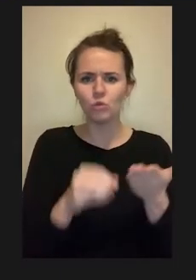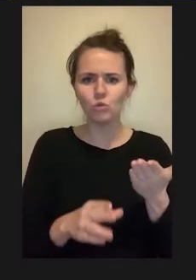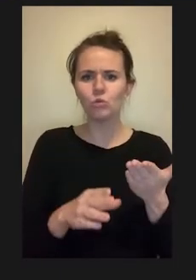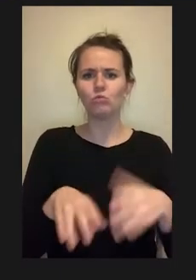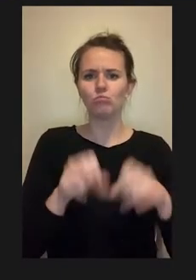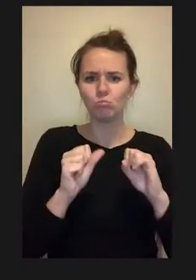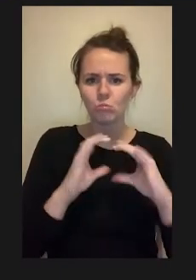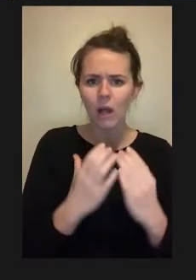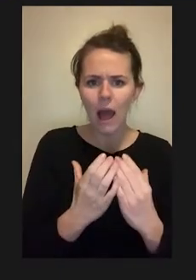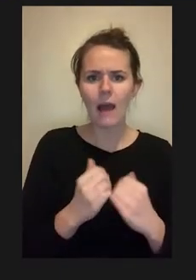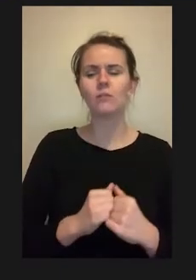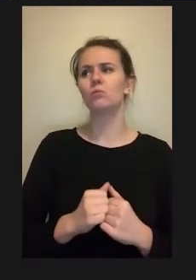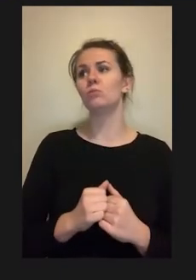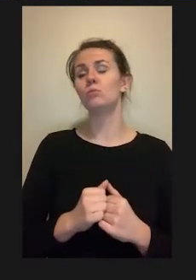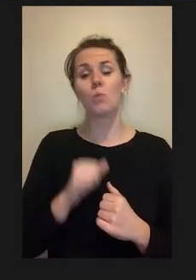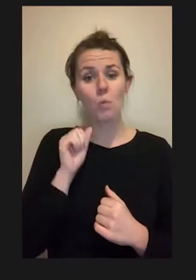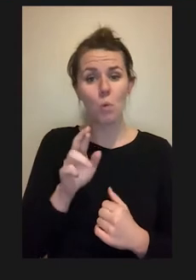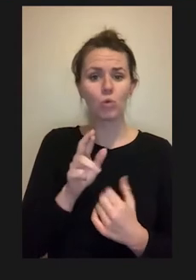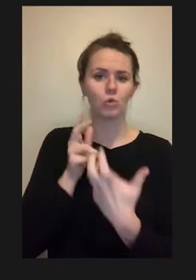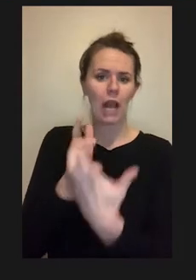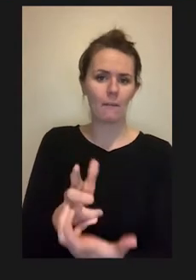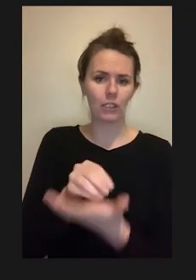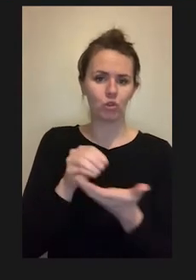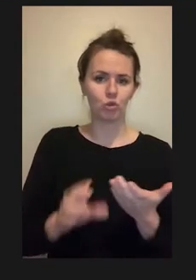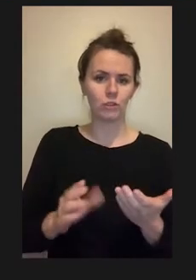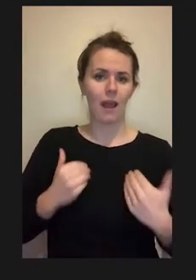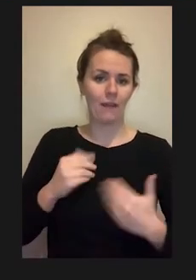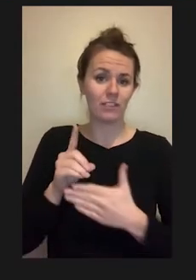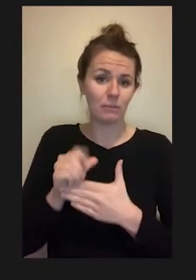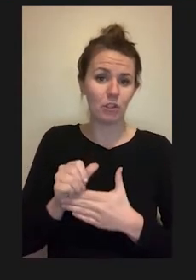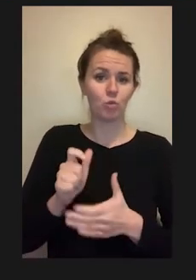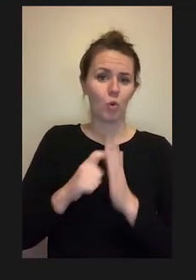or to accommodate those students with disabilities that needed more space.